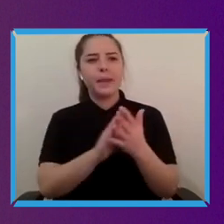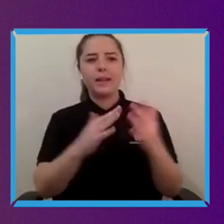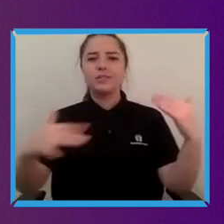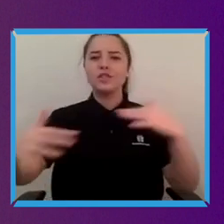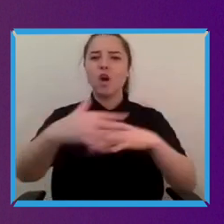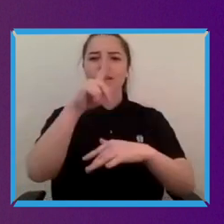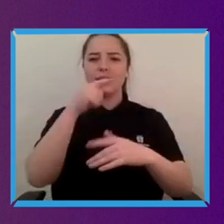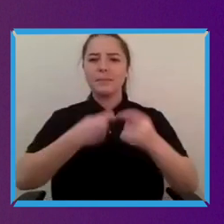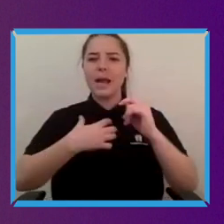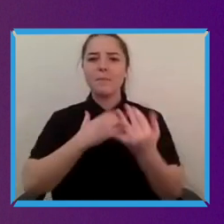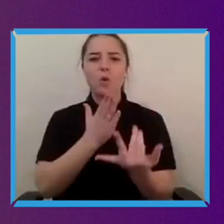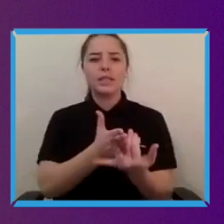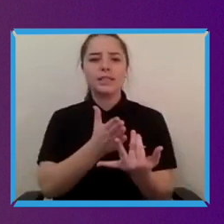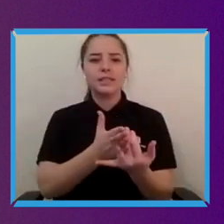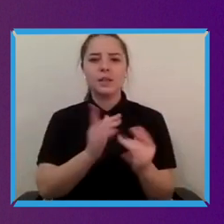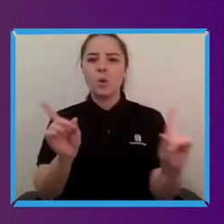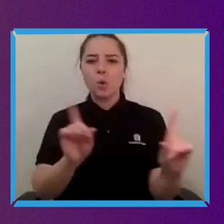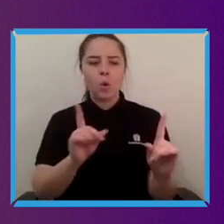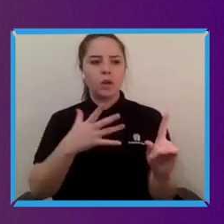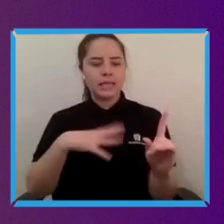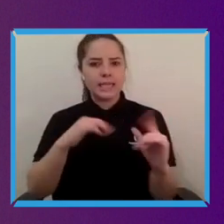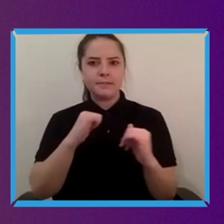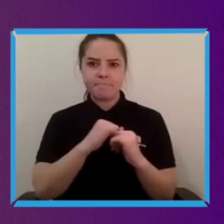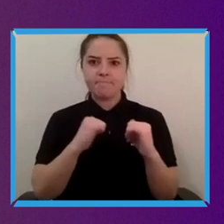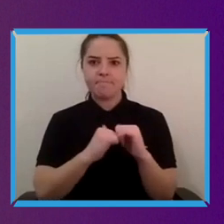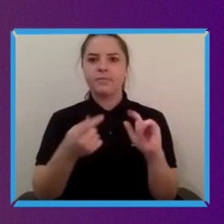What type of systemic changes would you want to see?